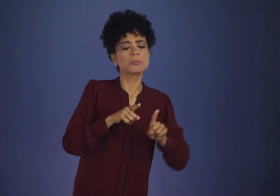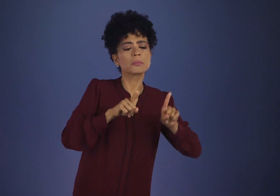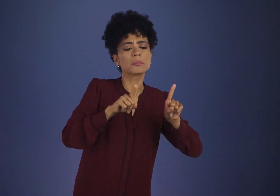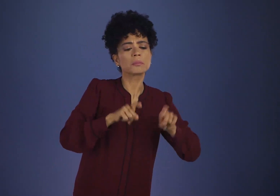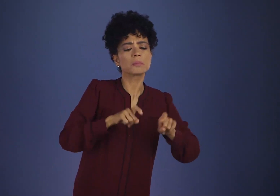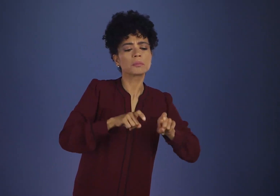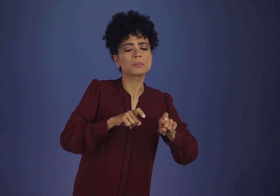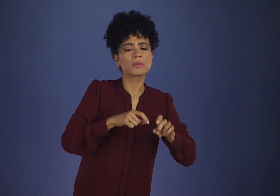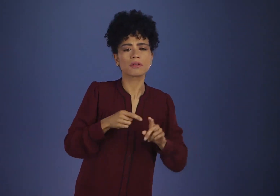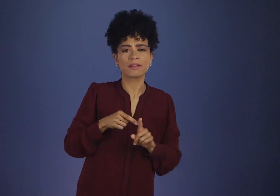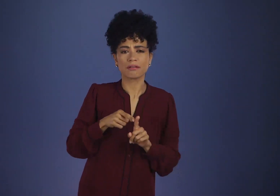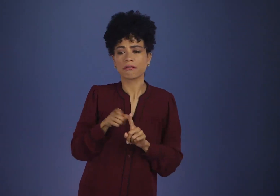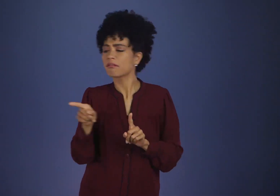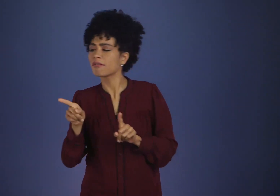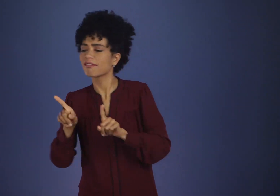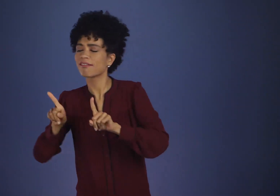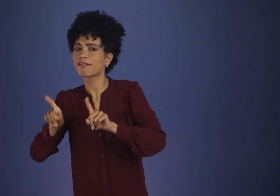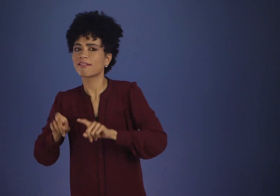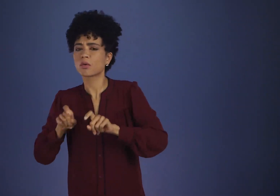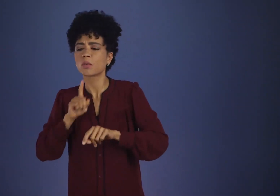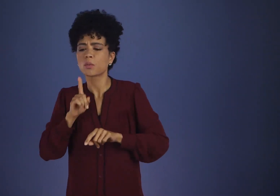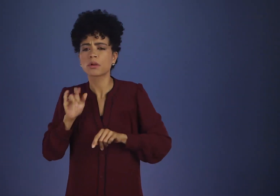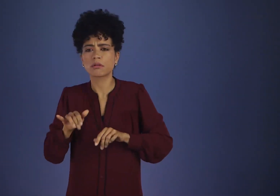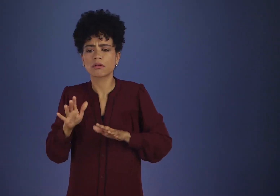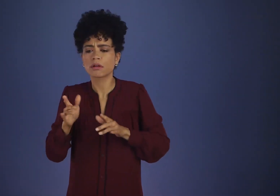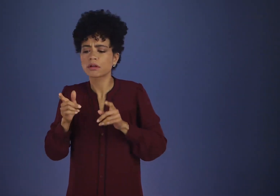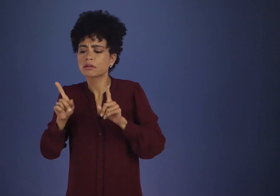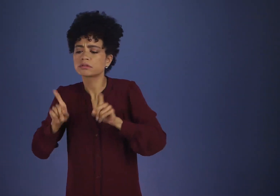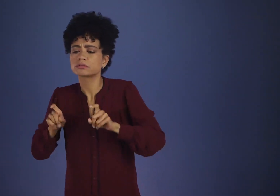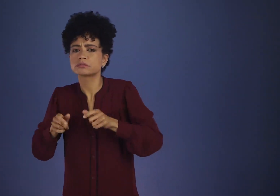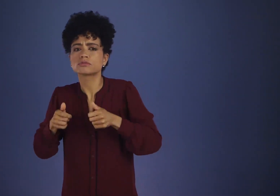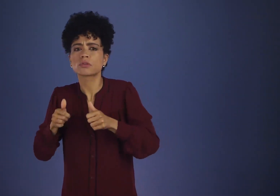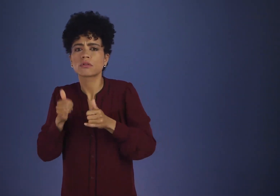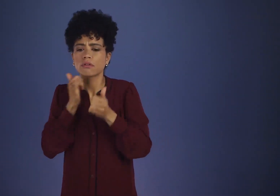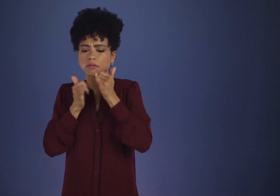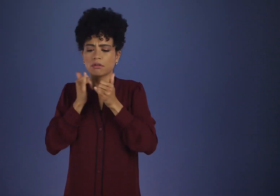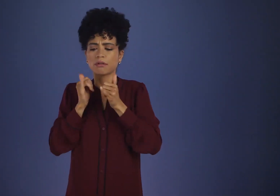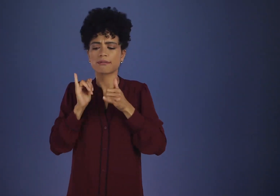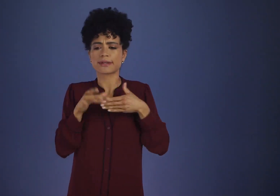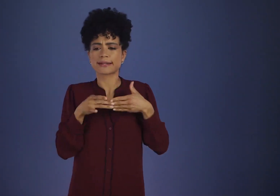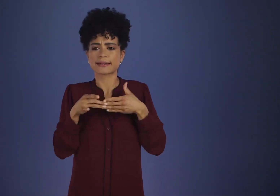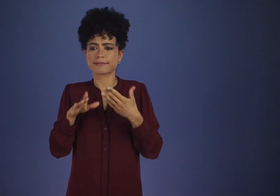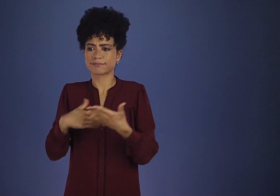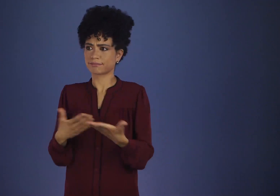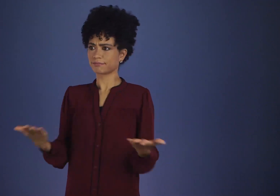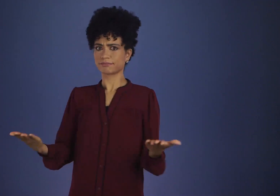These very deviations created a vast process of trial and error which, under the grace of God,